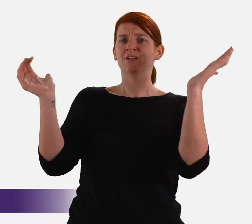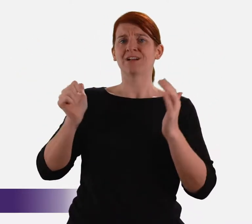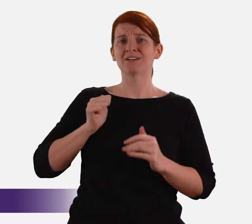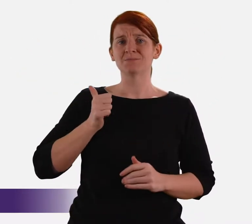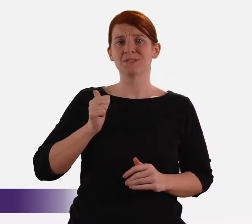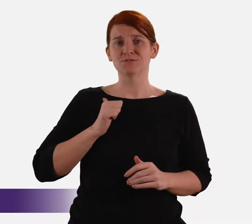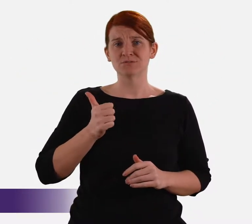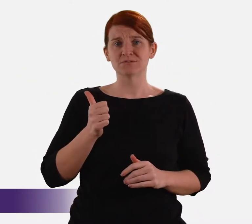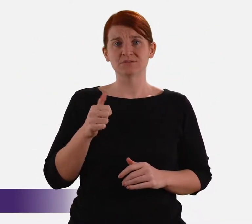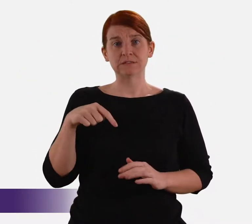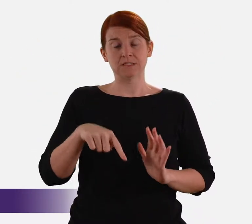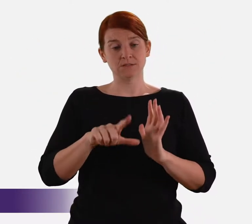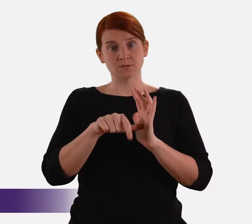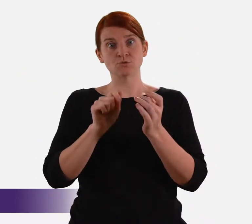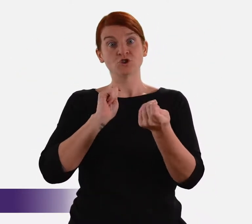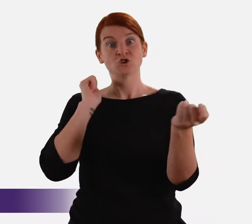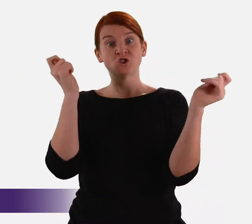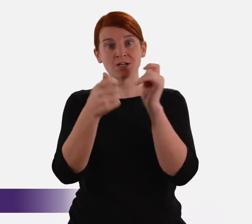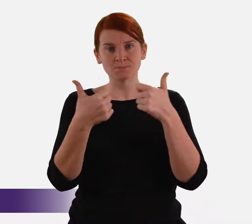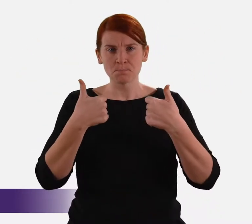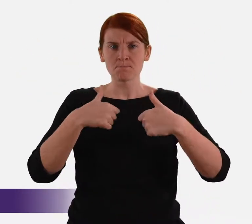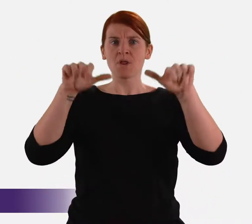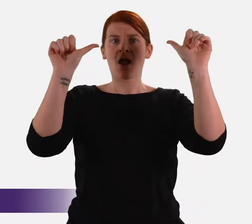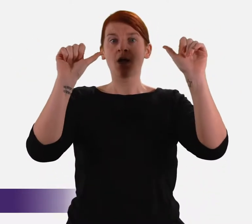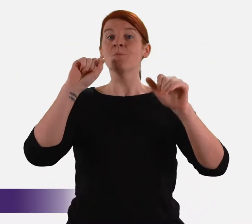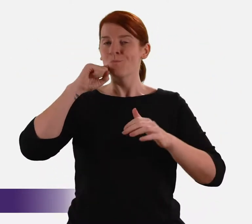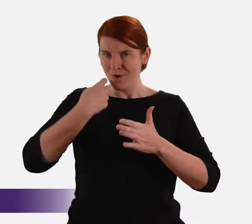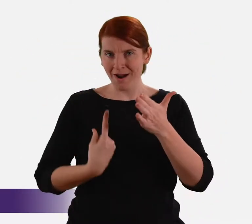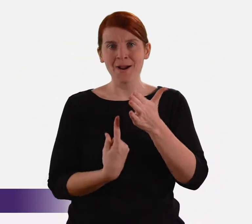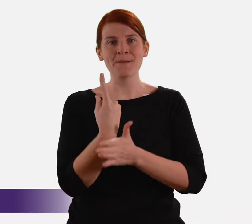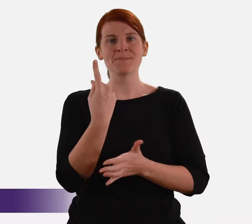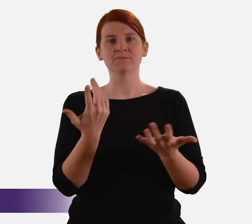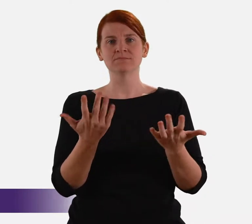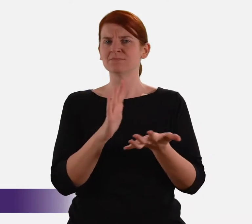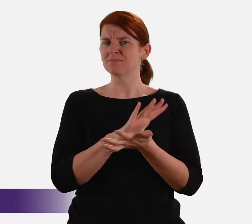there is a widespread expectation that this time real change will be brought about.